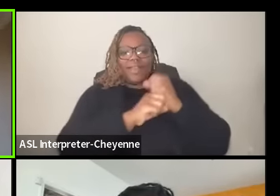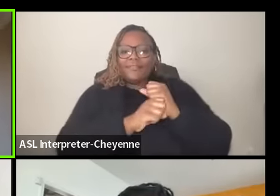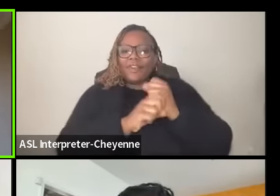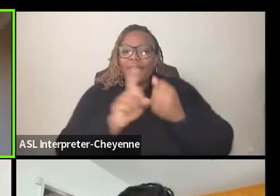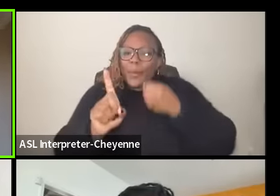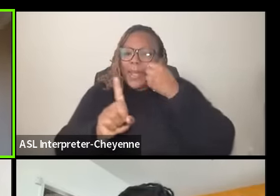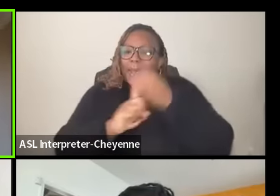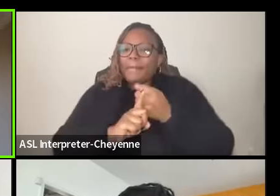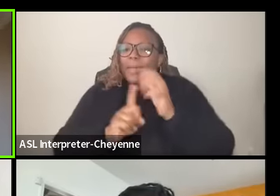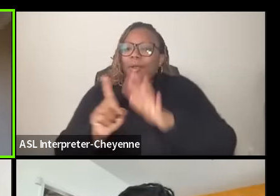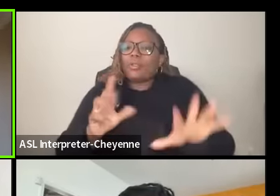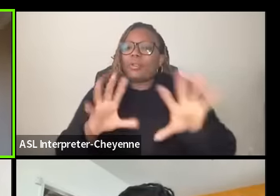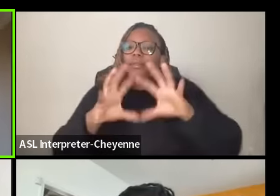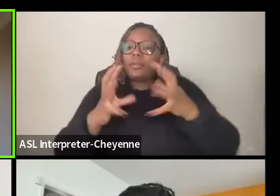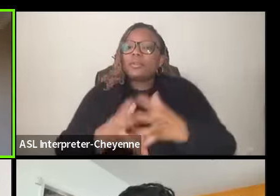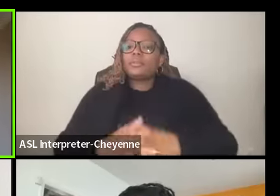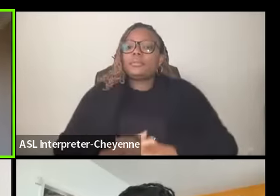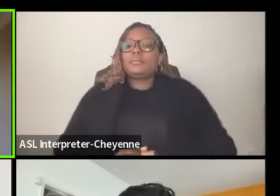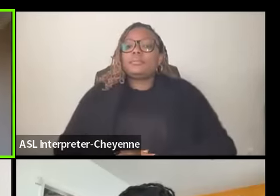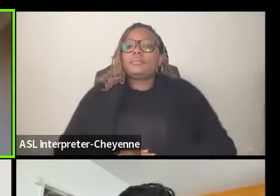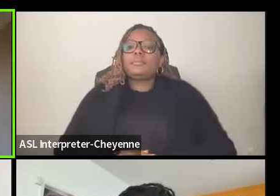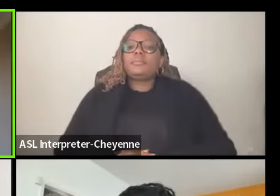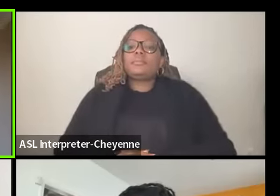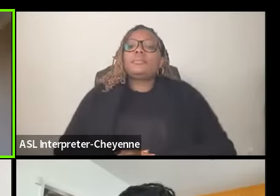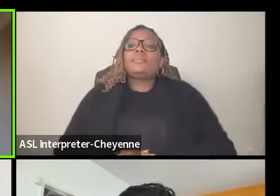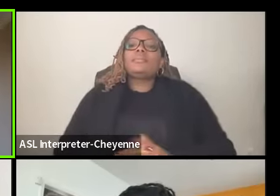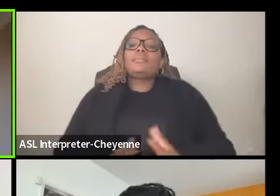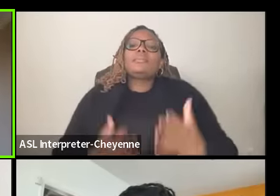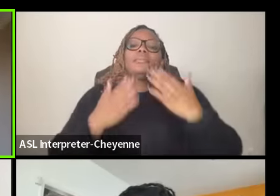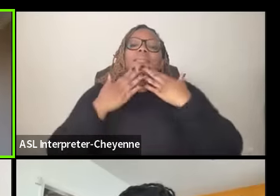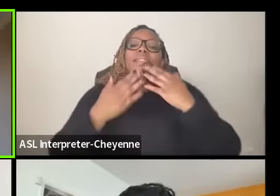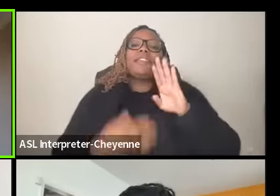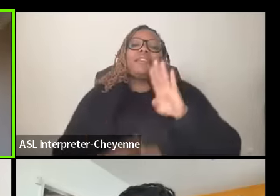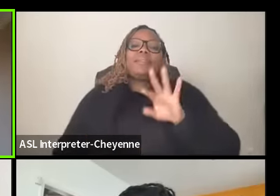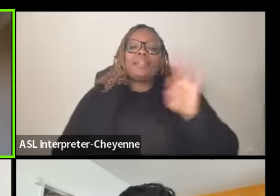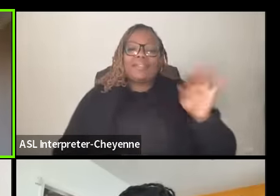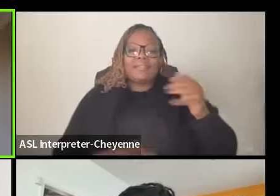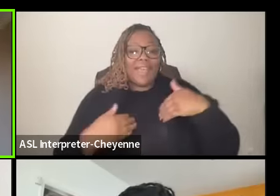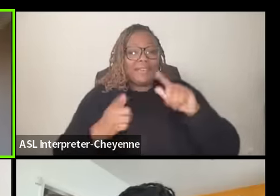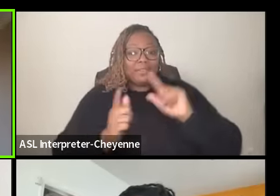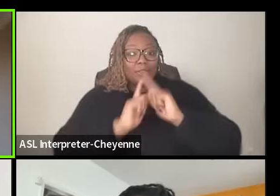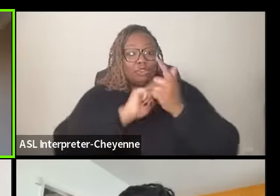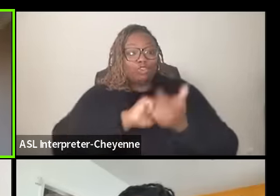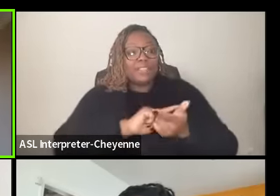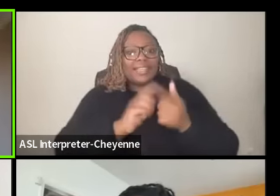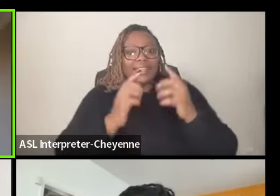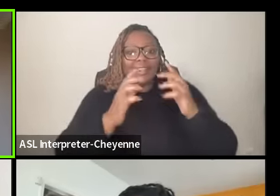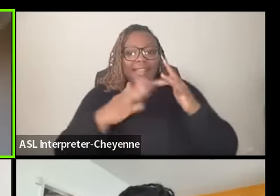want to also commend BFF for having this be a translated event the people in the United